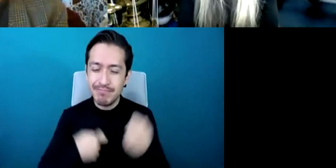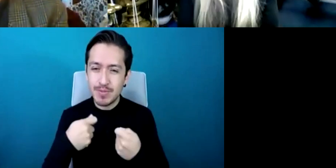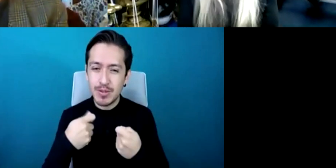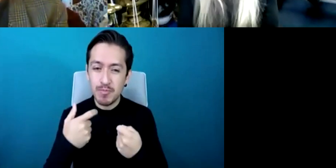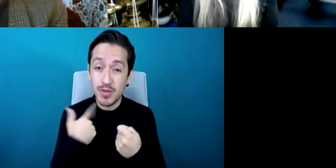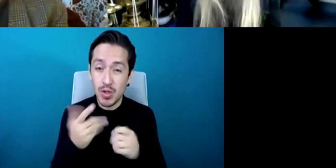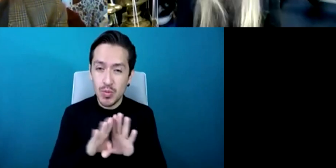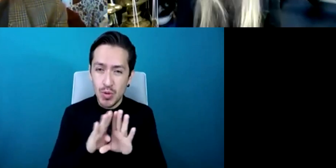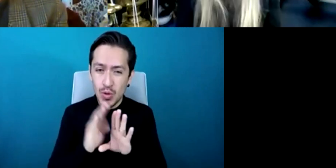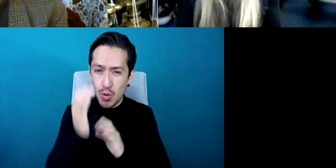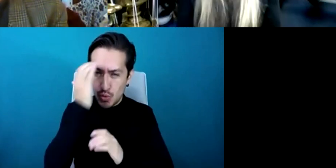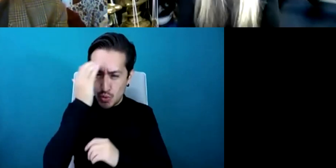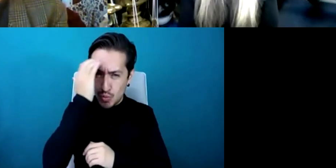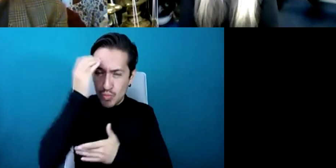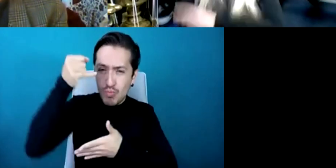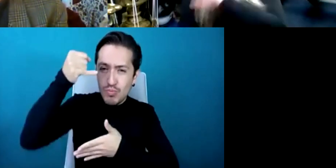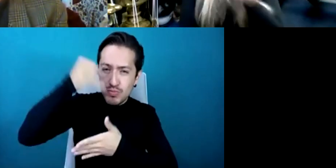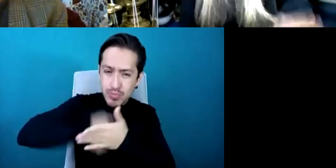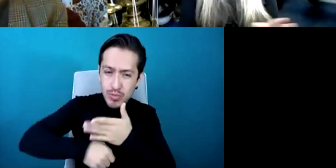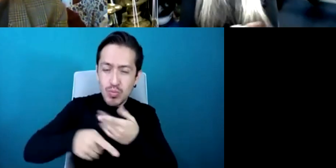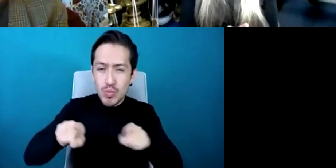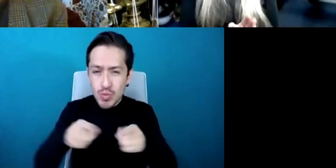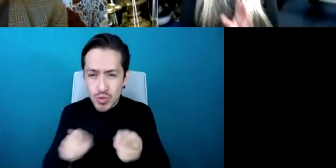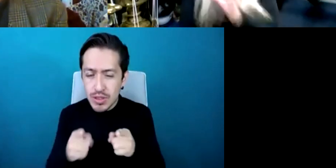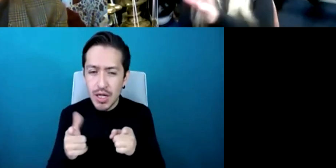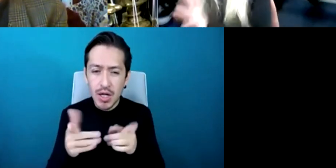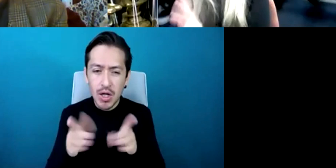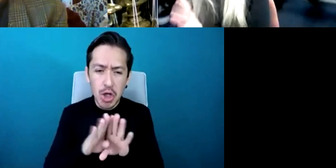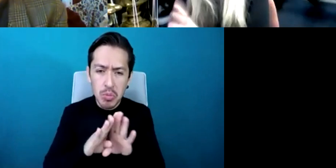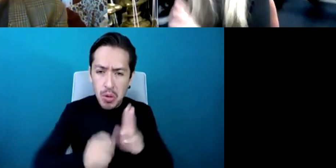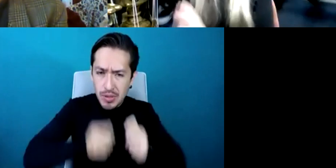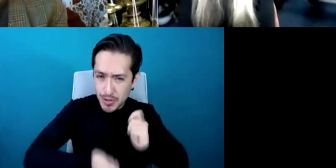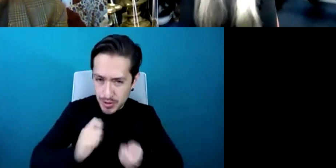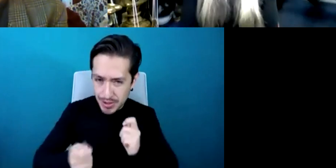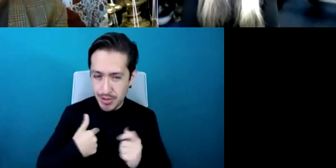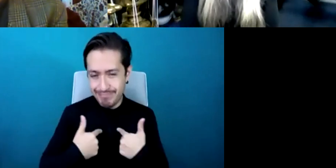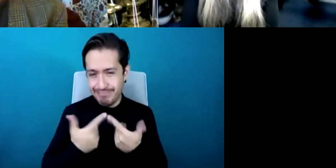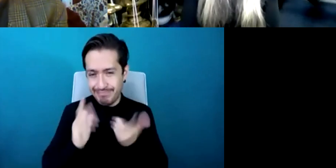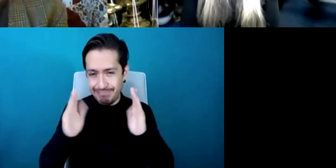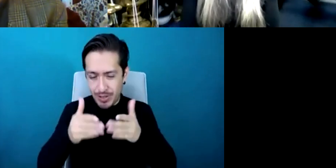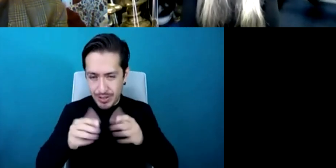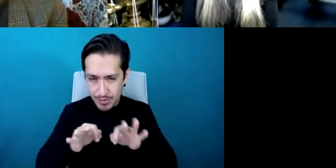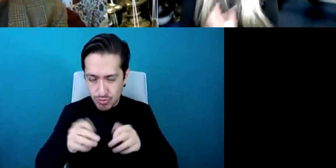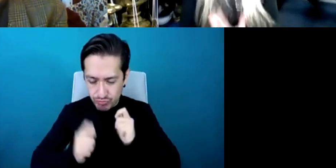a percussion player so really this whole period apart from from that one project really allowed